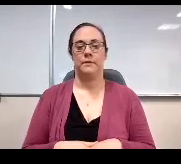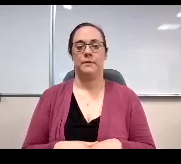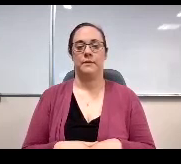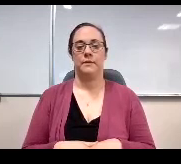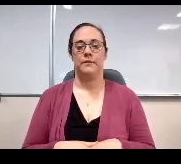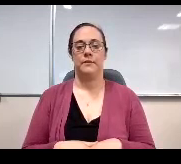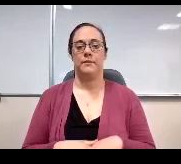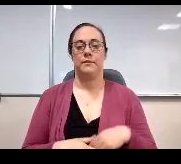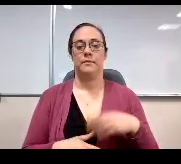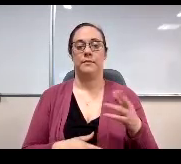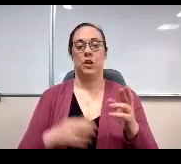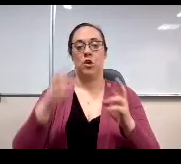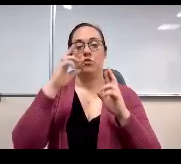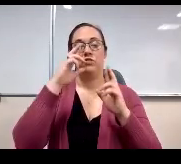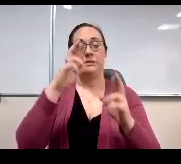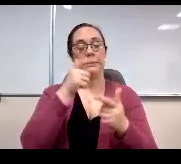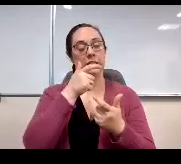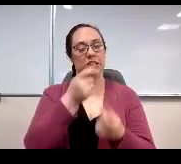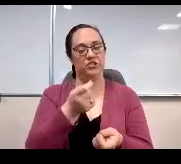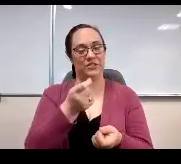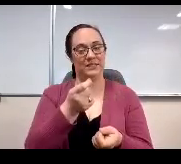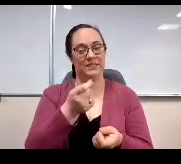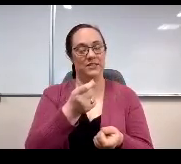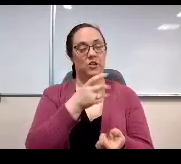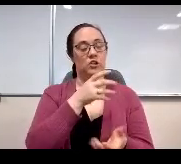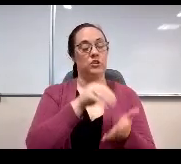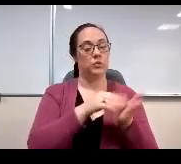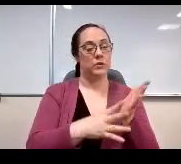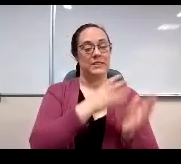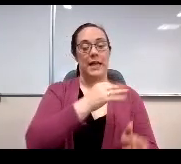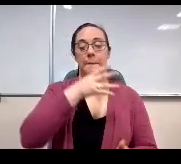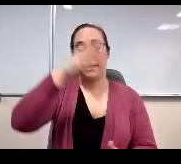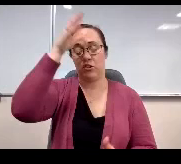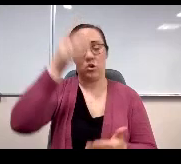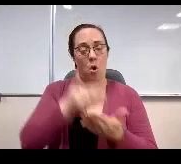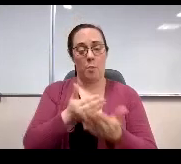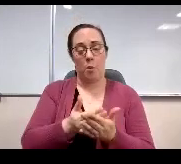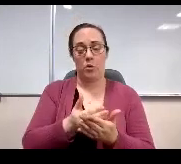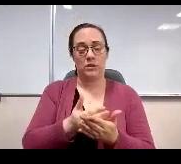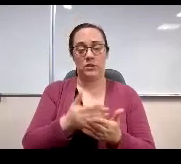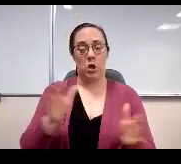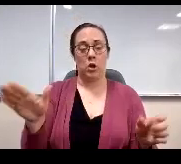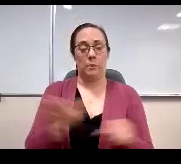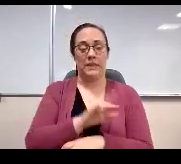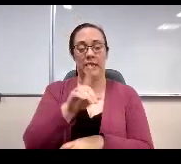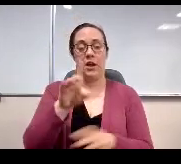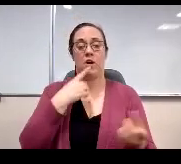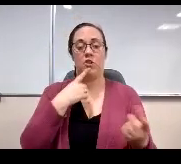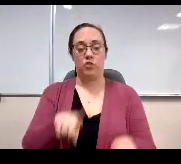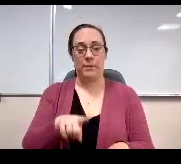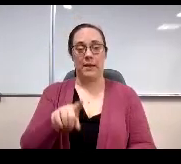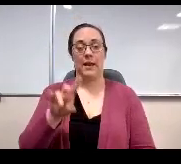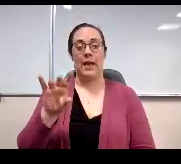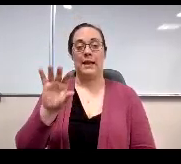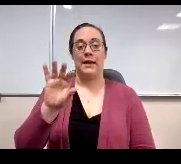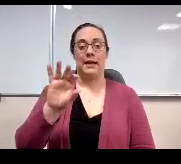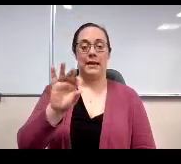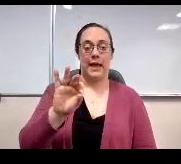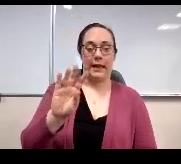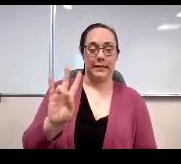Respect is interesting and students and parents are nearly in total agreement in 97 and 98%. Well, the staff data is much